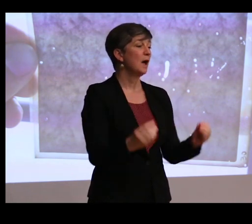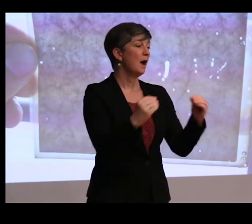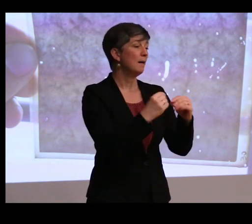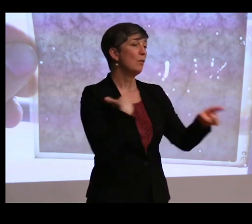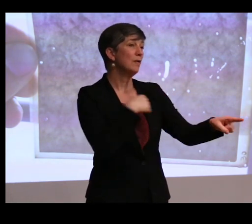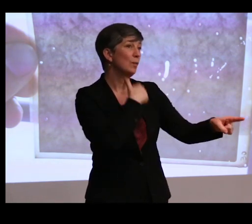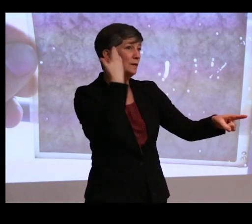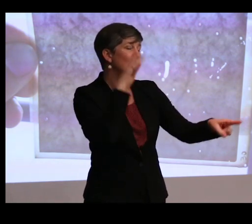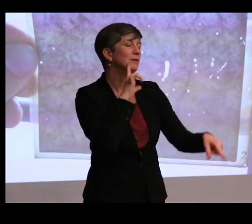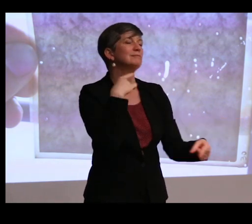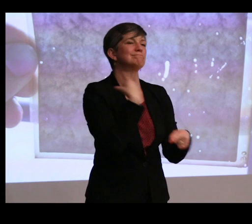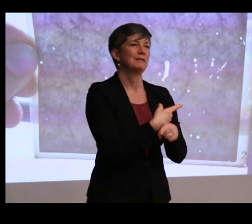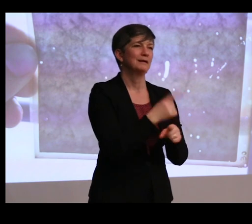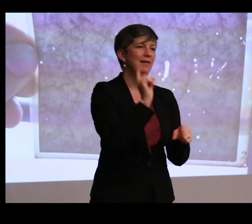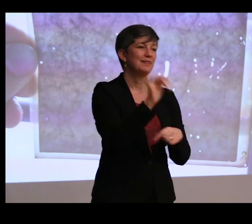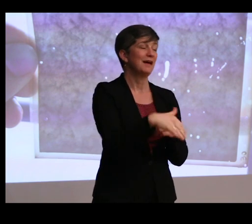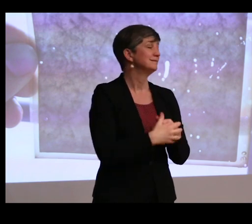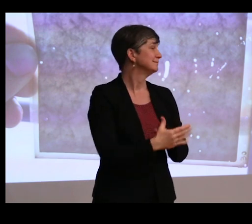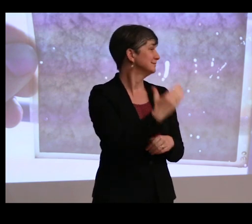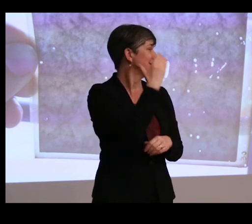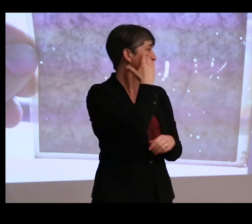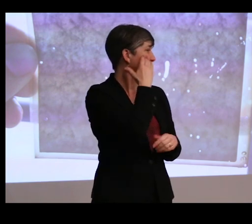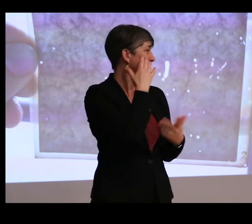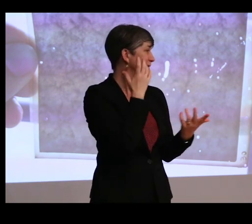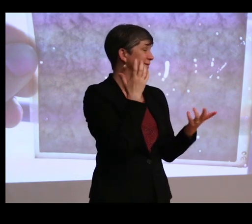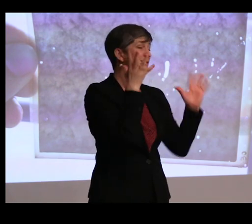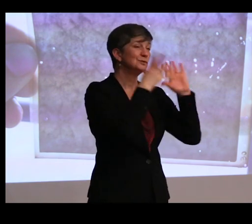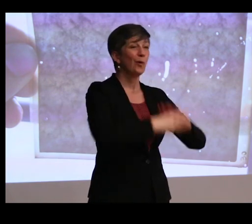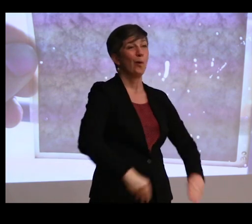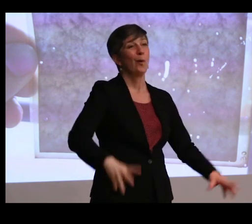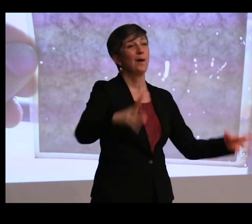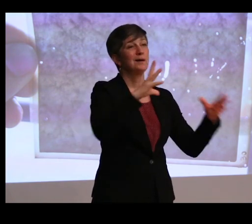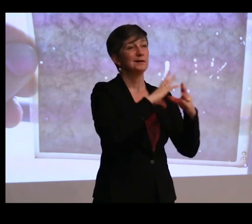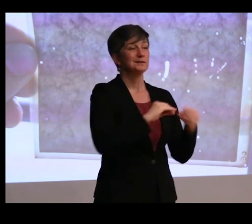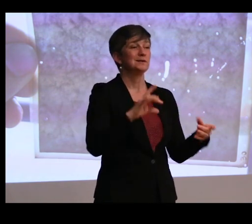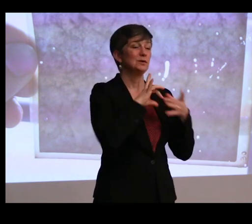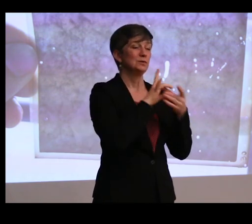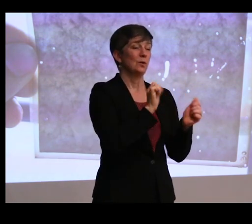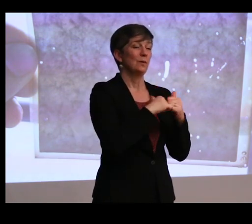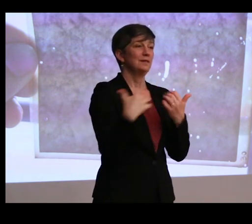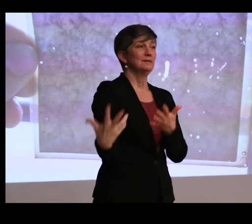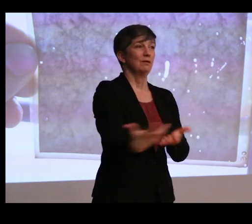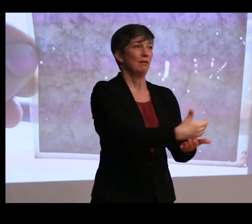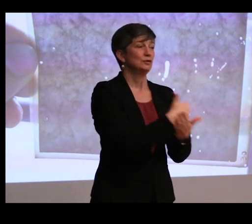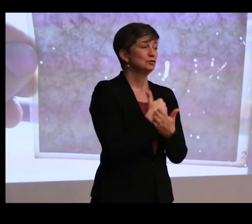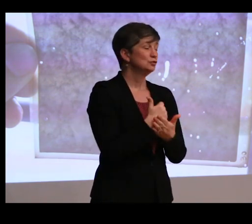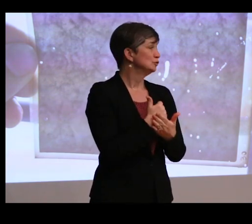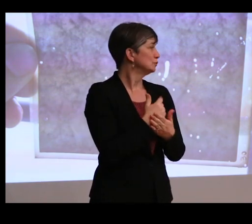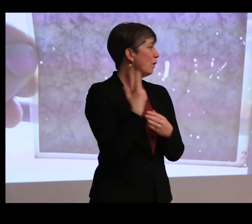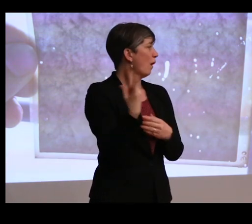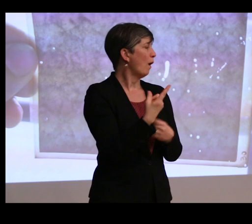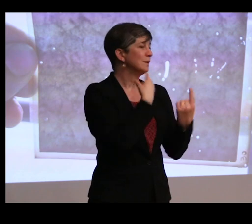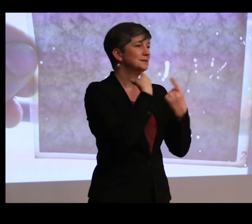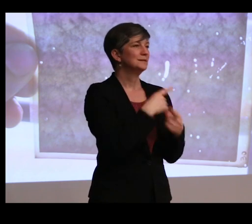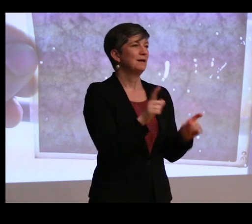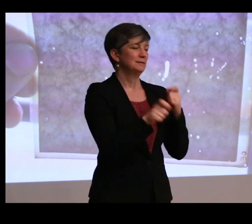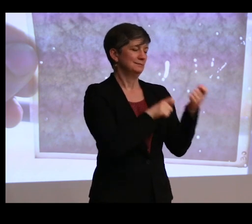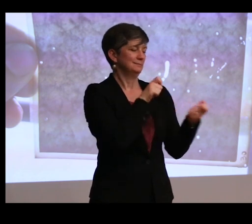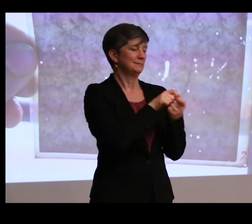Absolutely. And knowing that the stories that are associated with these collections always tell a very particular point of view.